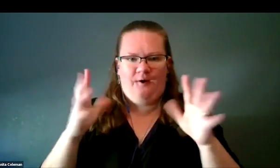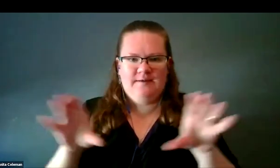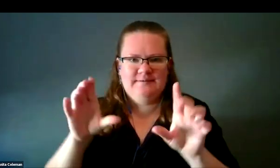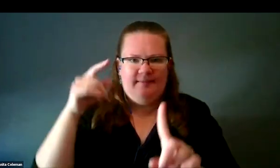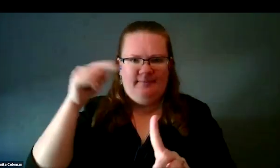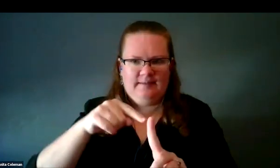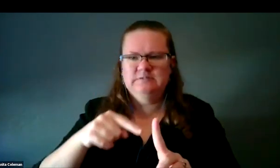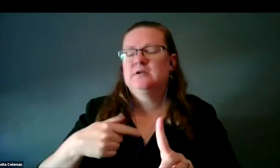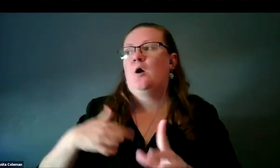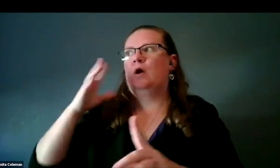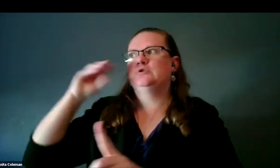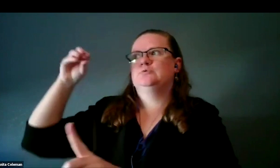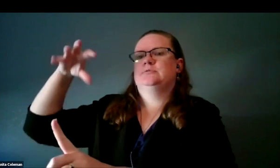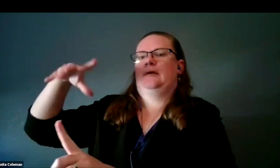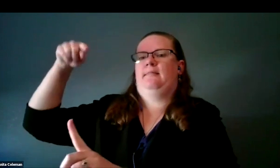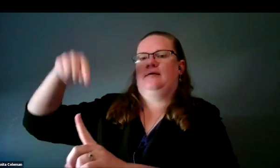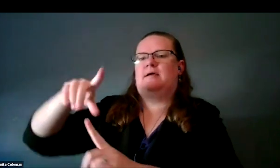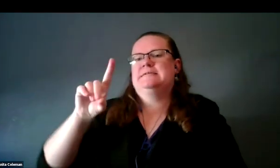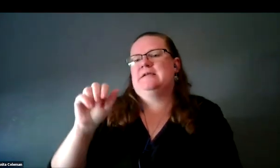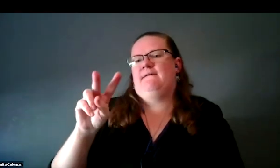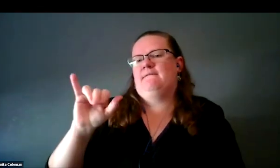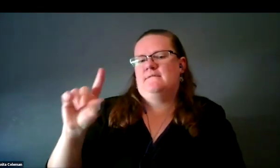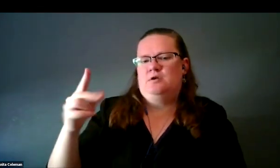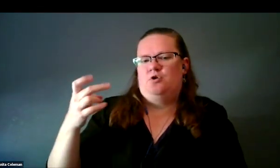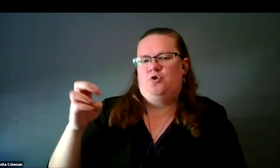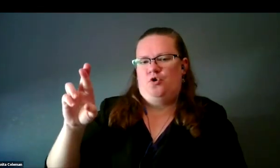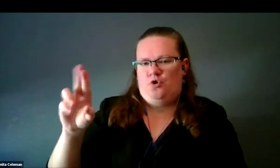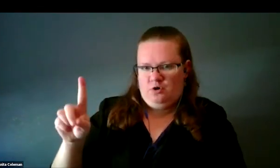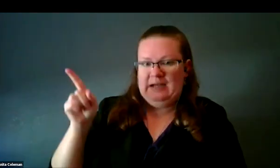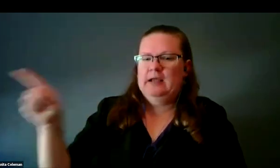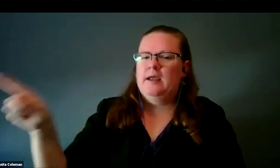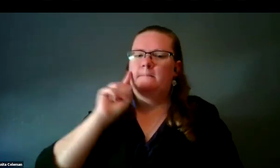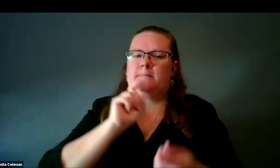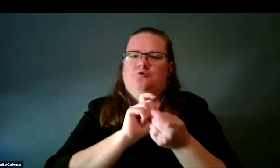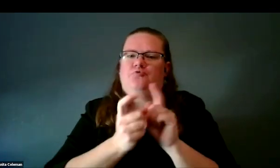who had done a lot of work on translating astronomical data into Braille.